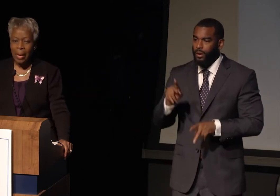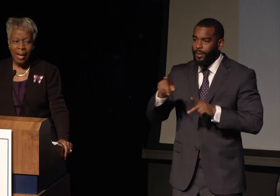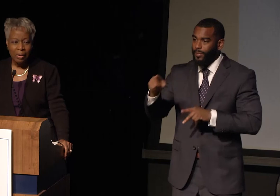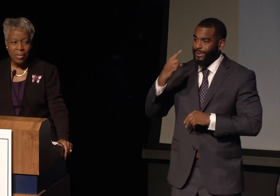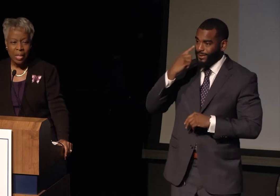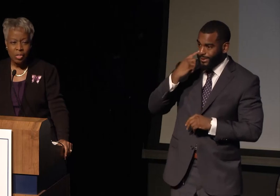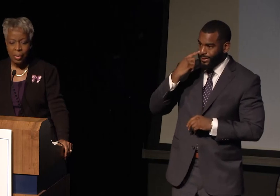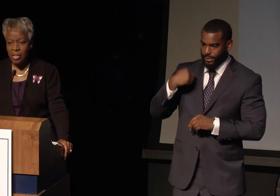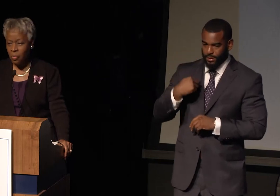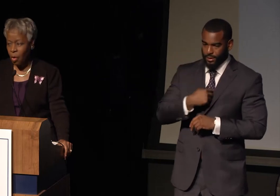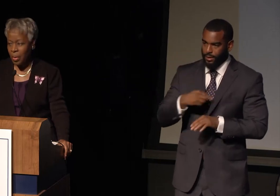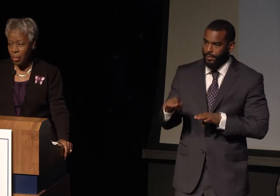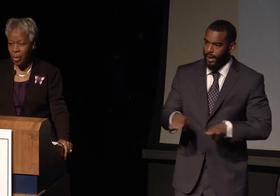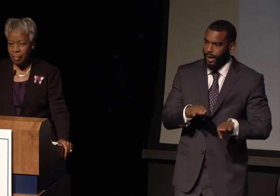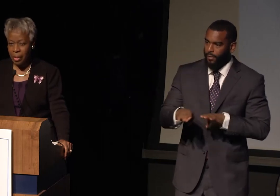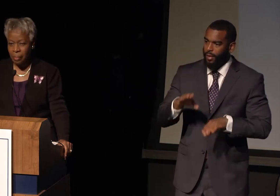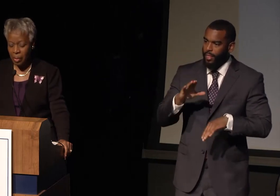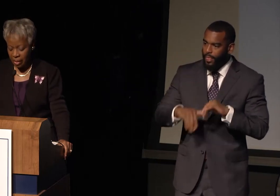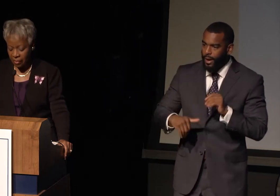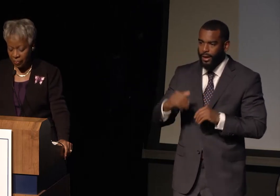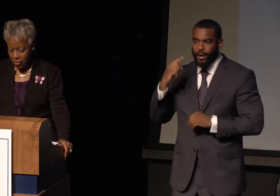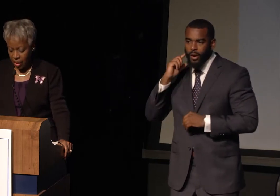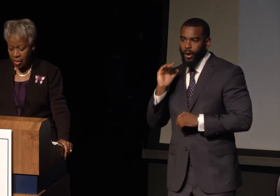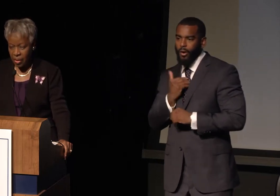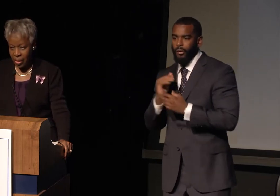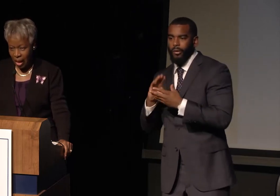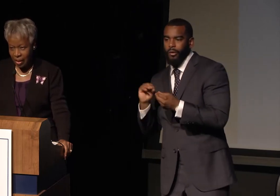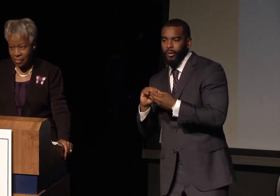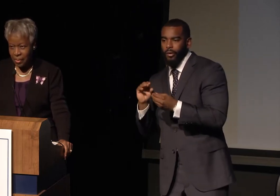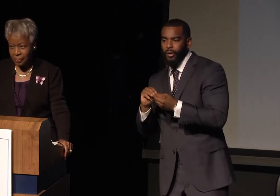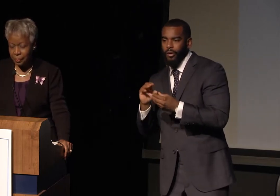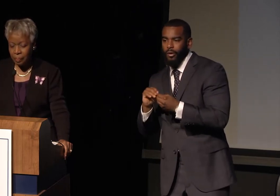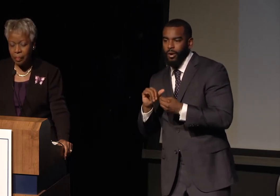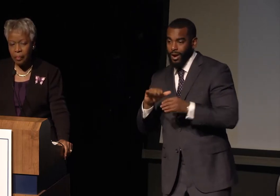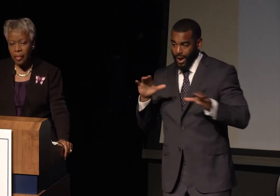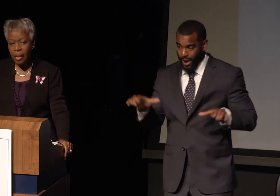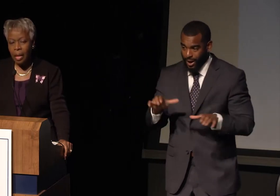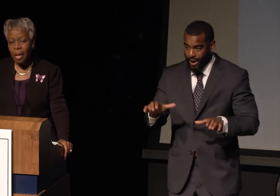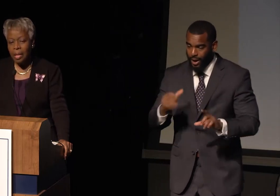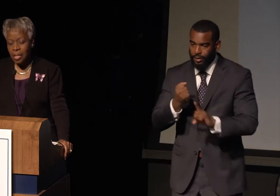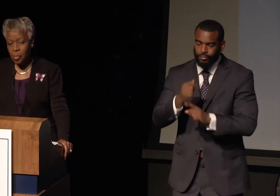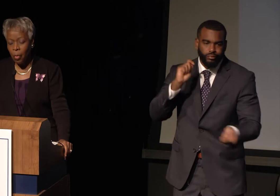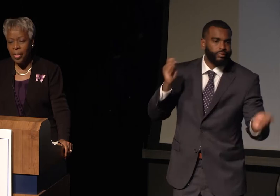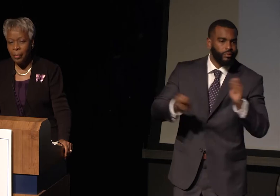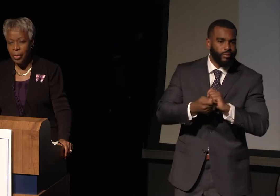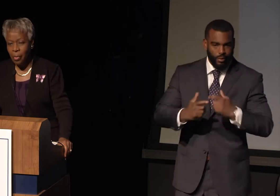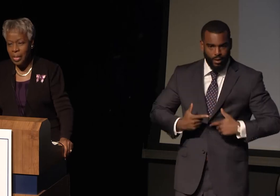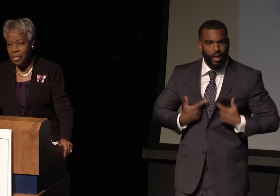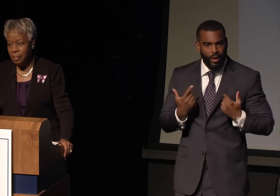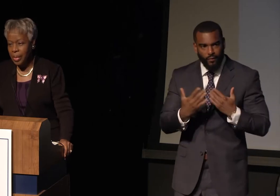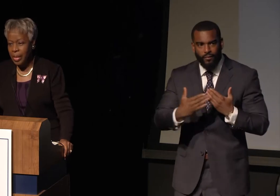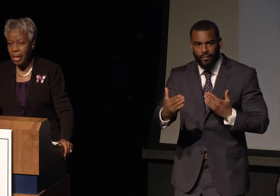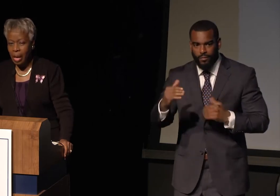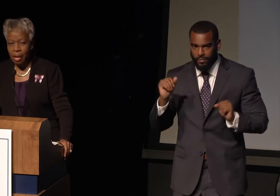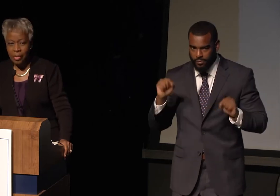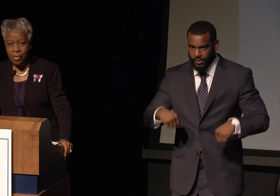that matters in transforming the way people live their lives. This morning, we're going to be honored